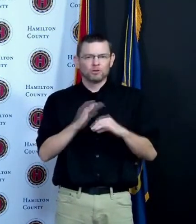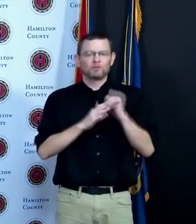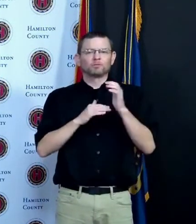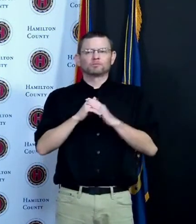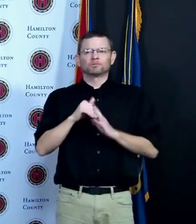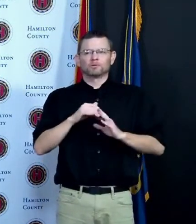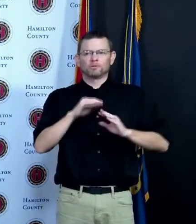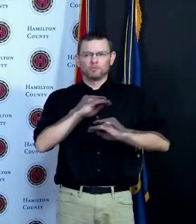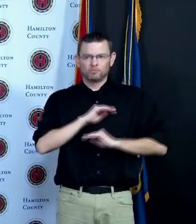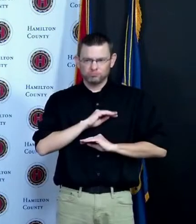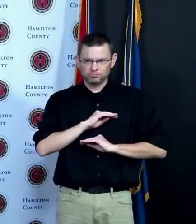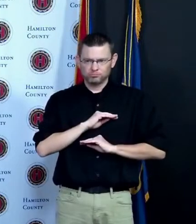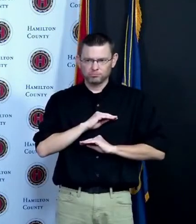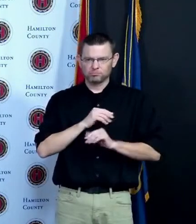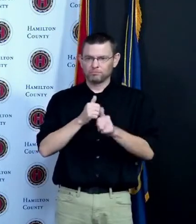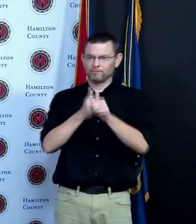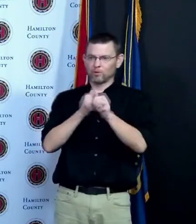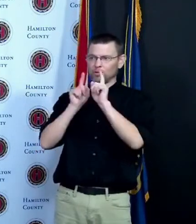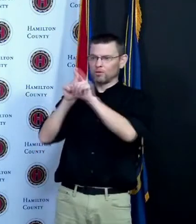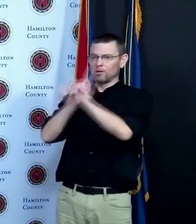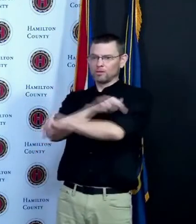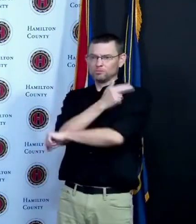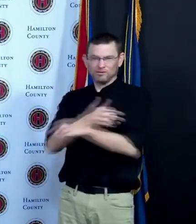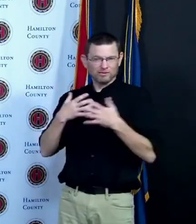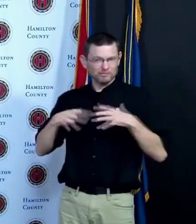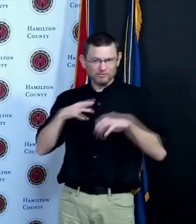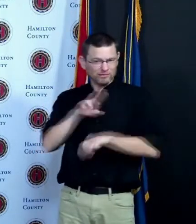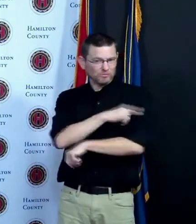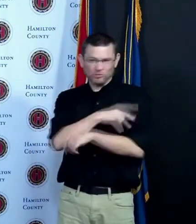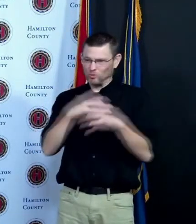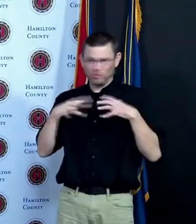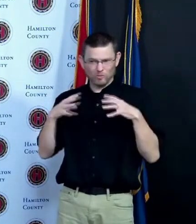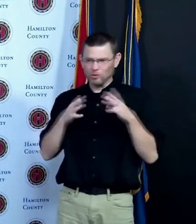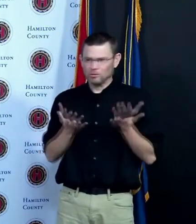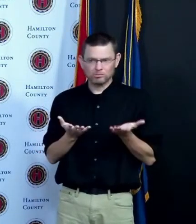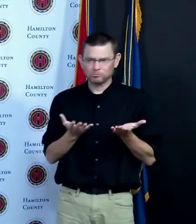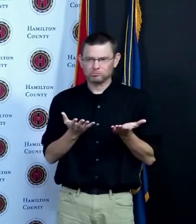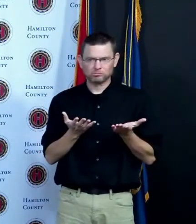if you've been hesitant I think this is the one statistic that really drives home the importance